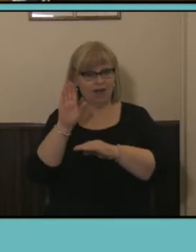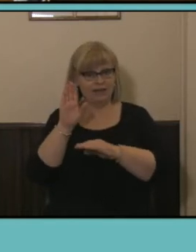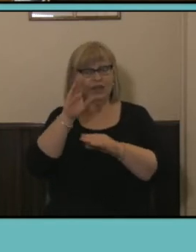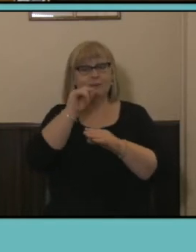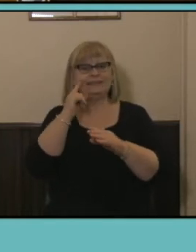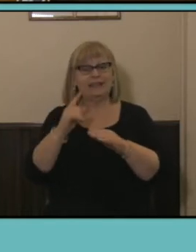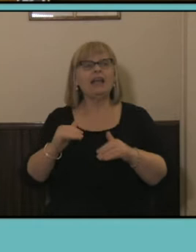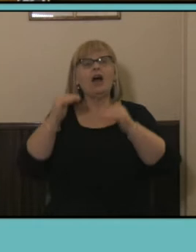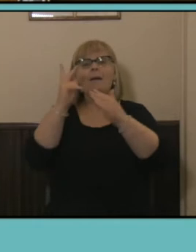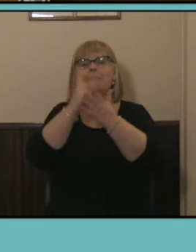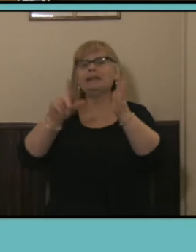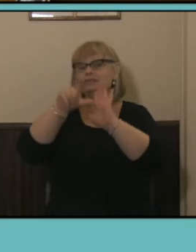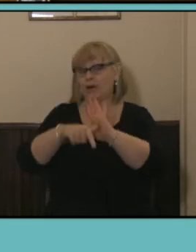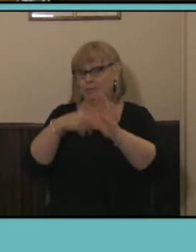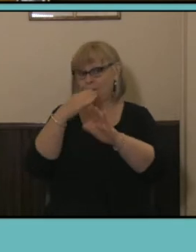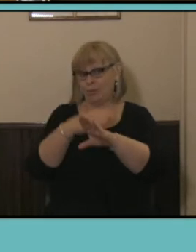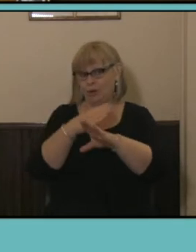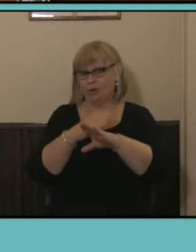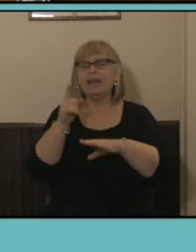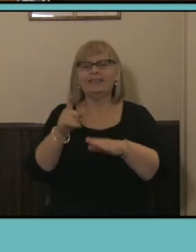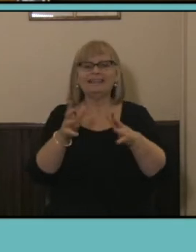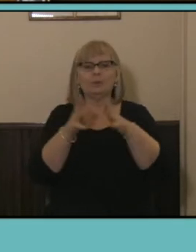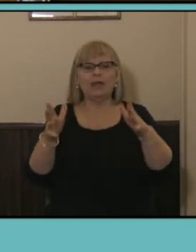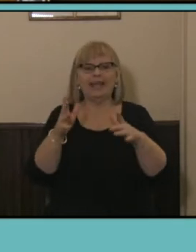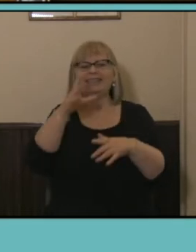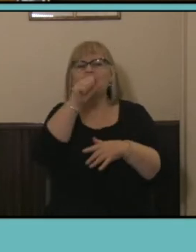the part-time work so that's where you've got the larger orange bars, so